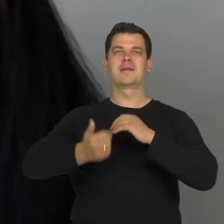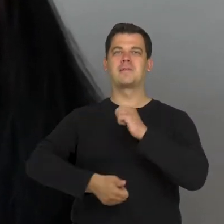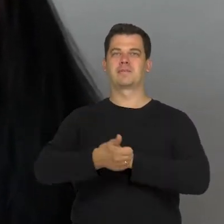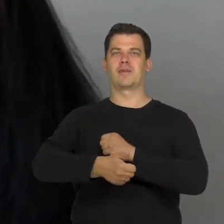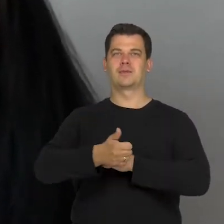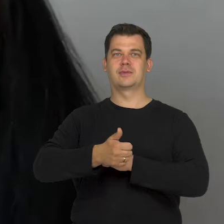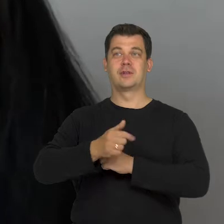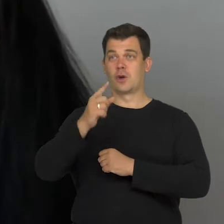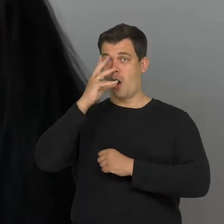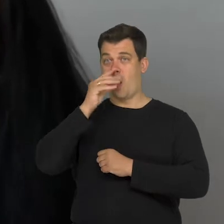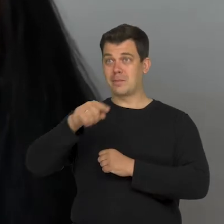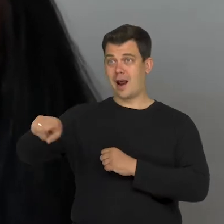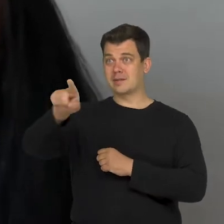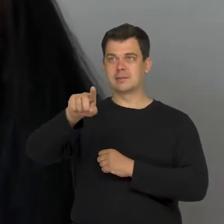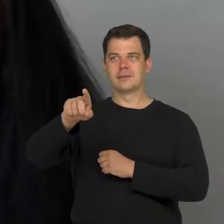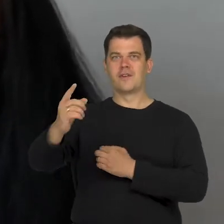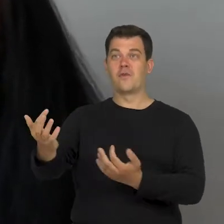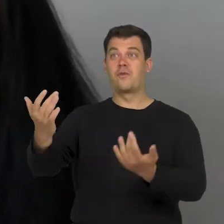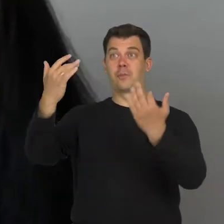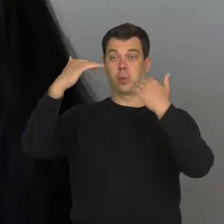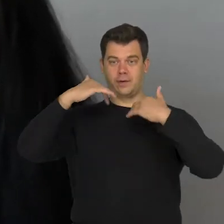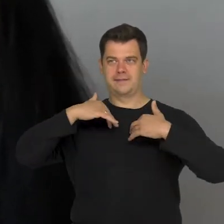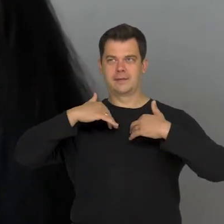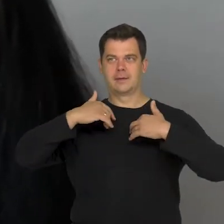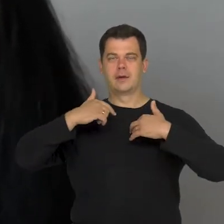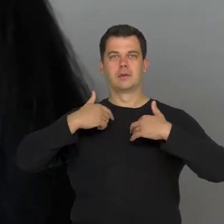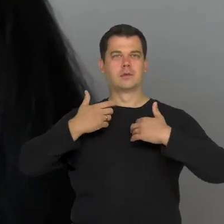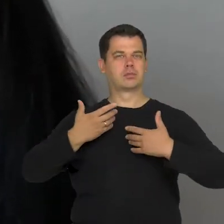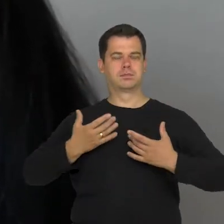not the picture itself. This is purely my reaction towards this image